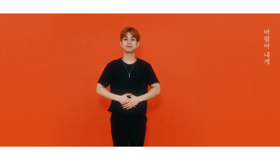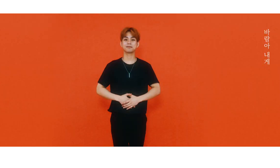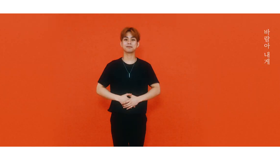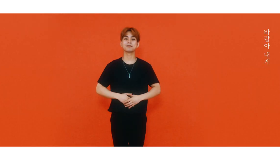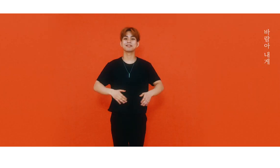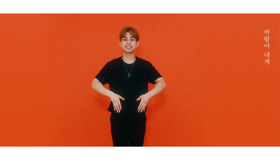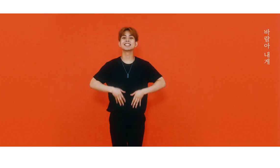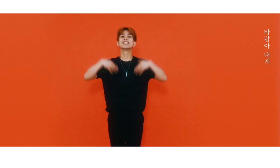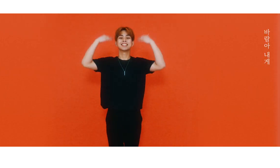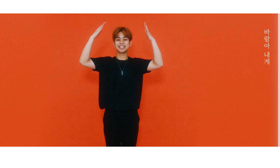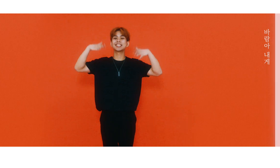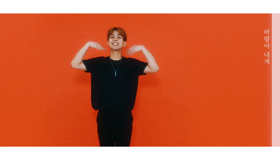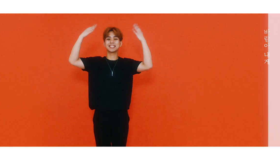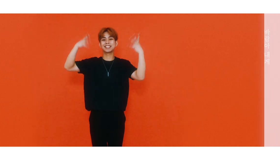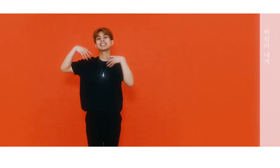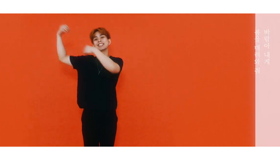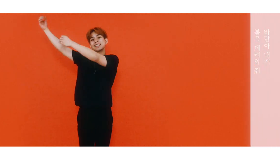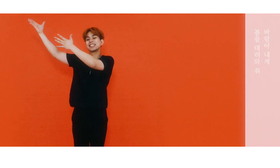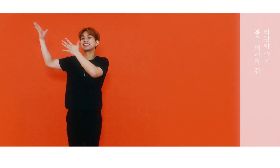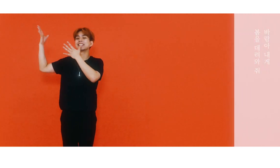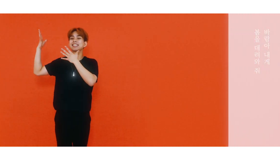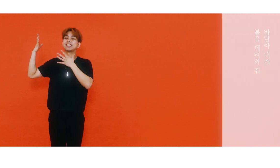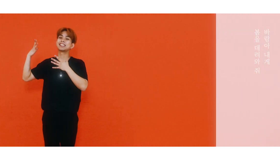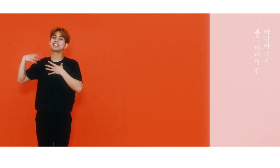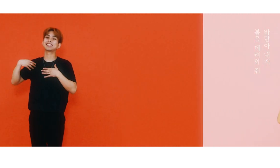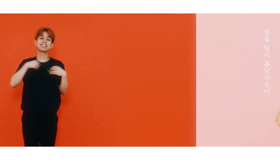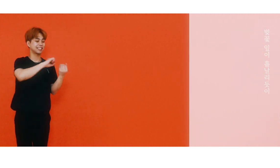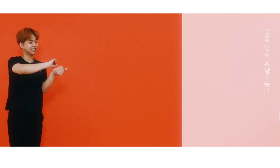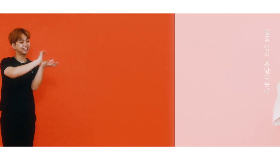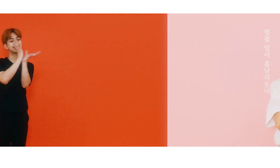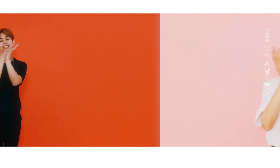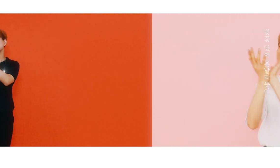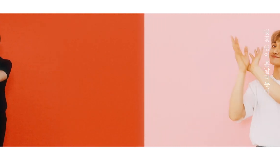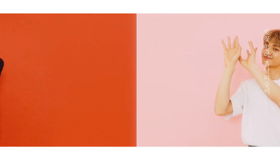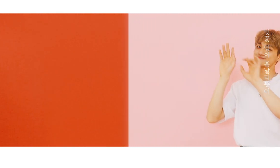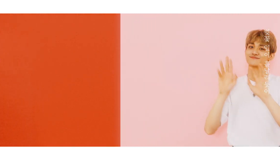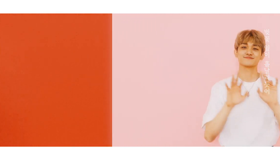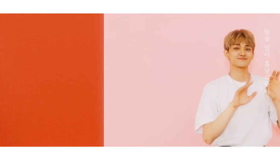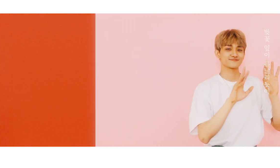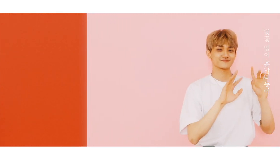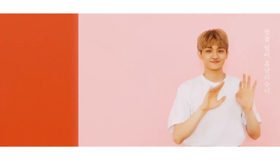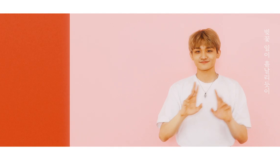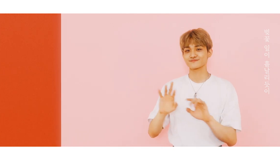Wind, please bring me spring (Like cherry blossom petals flutter)